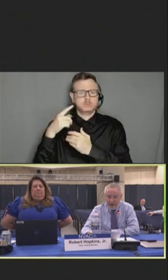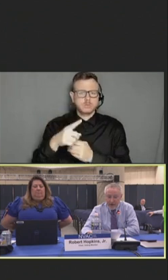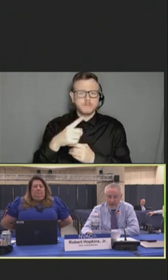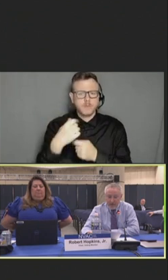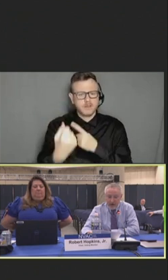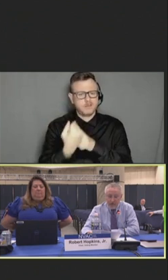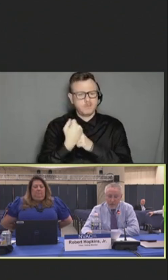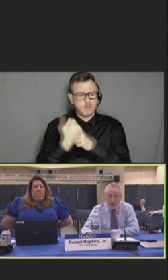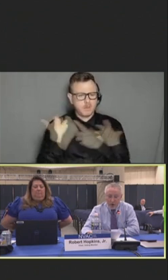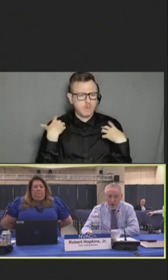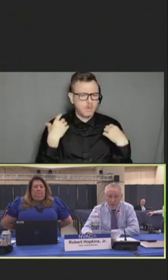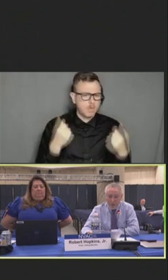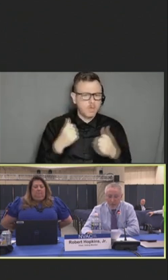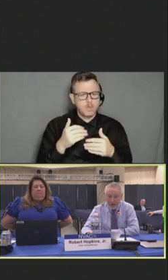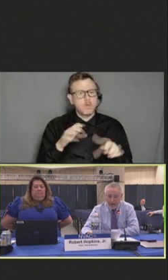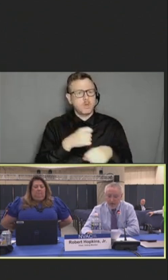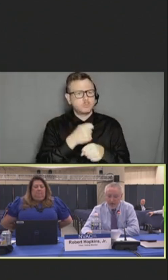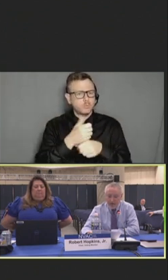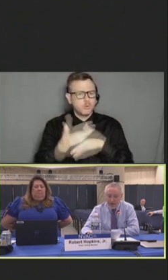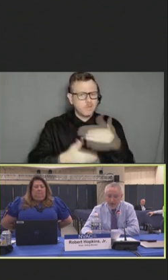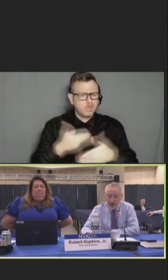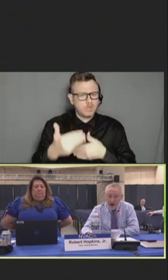In this session, we'll learn more about this.